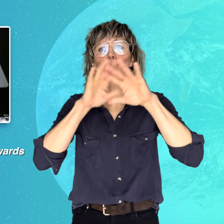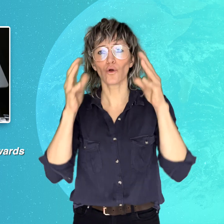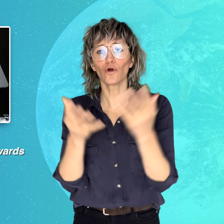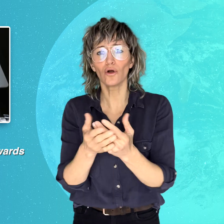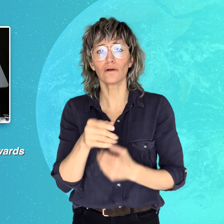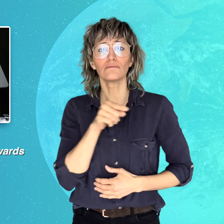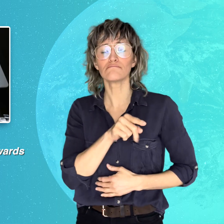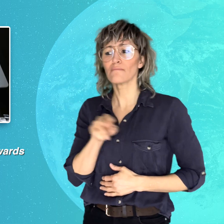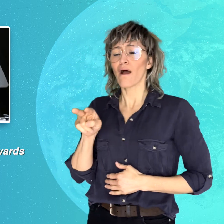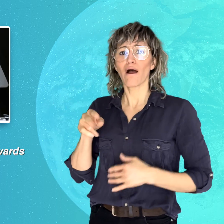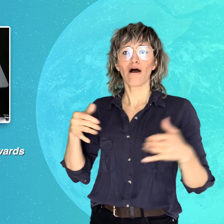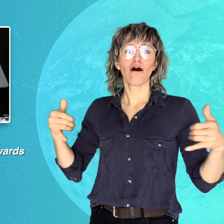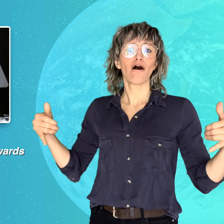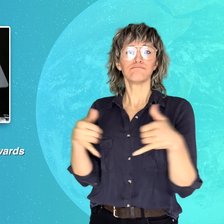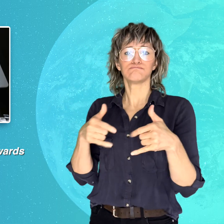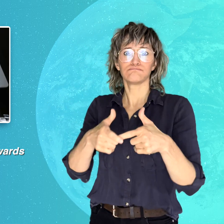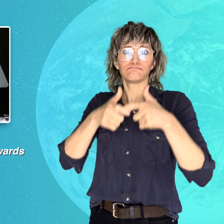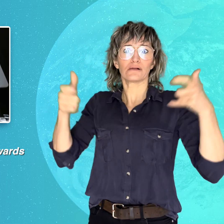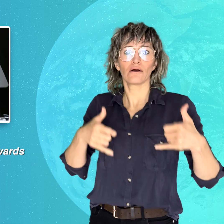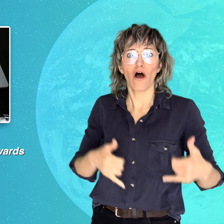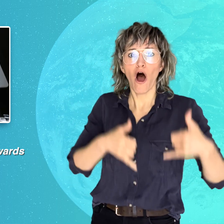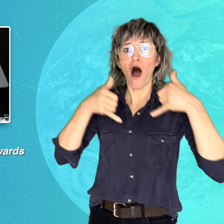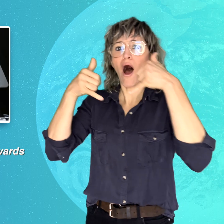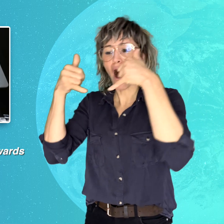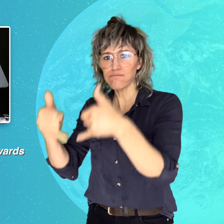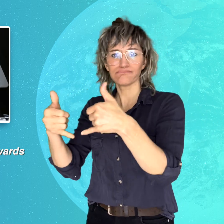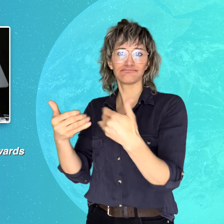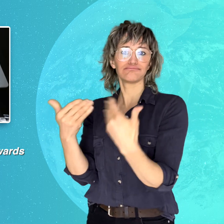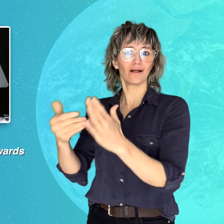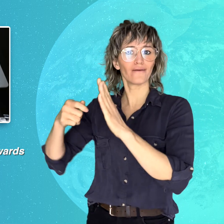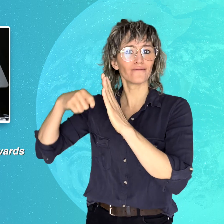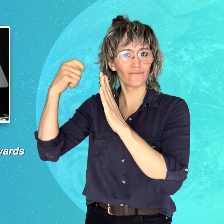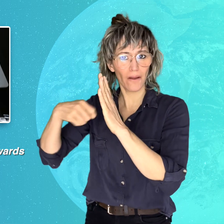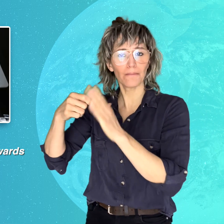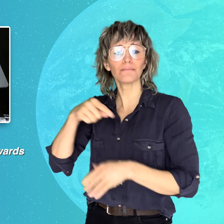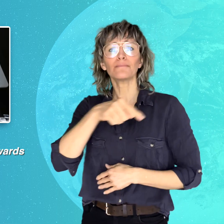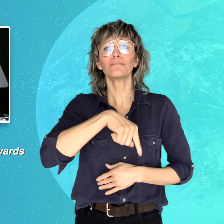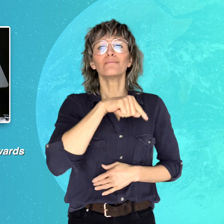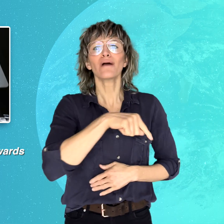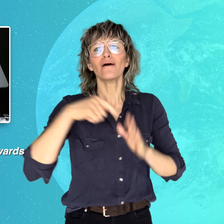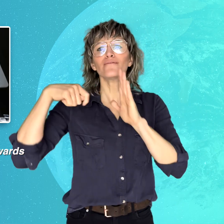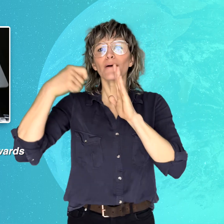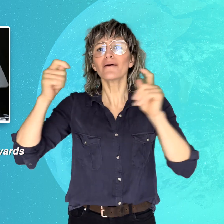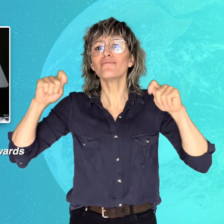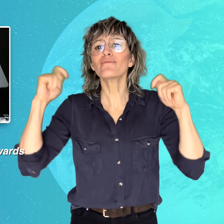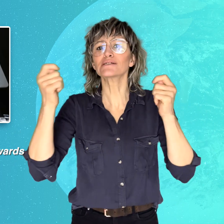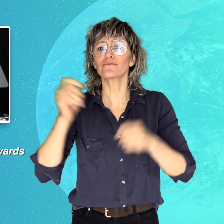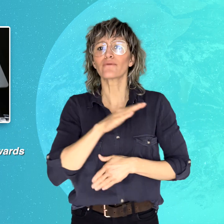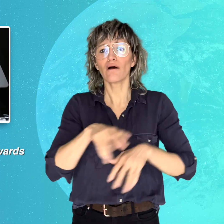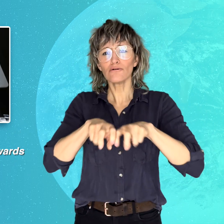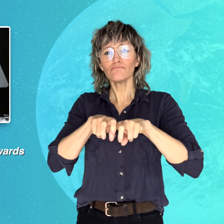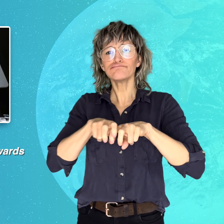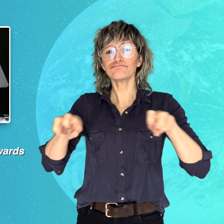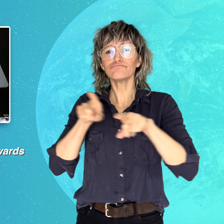The jury of the film festival praised the film’s progressive